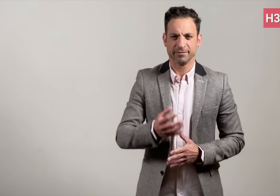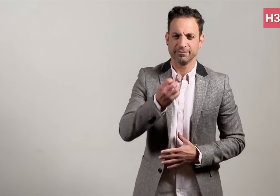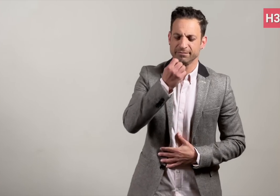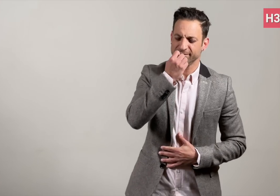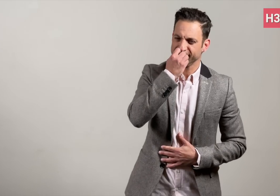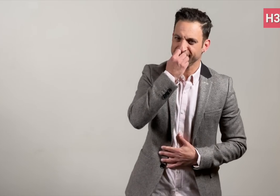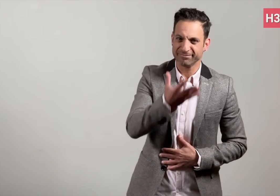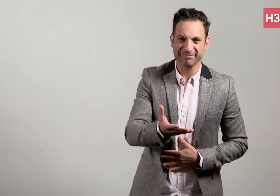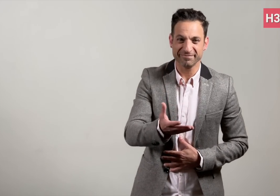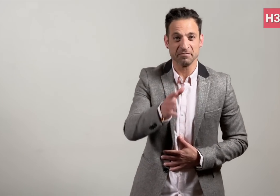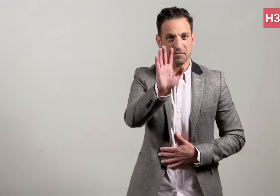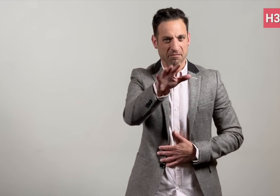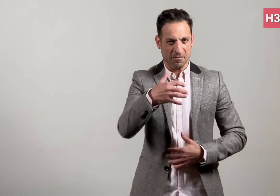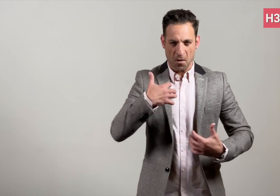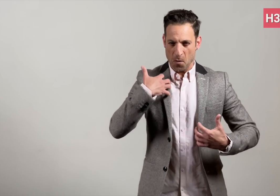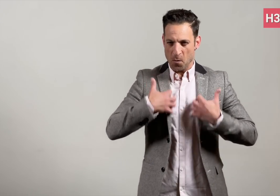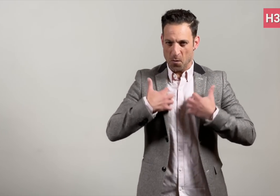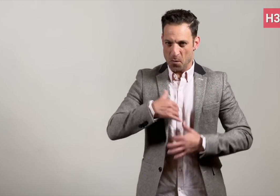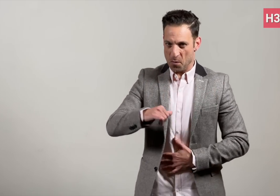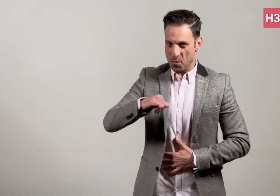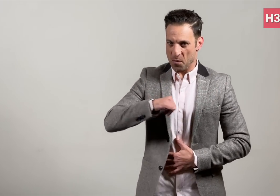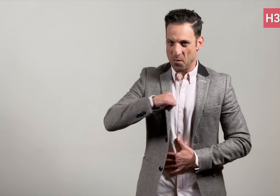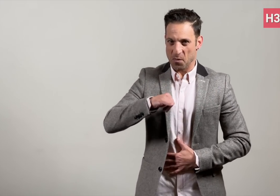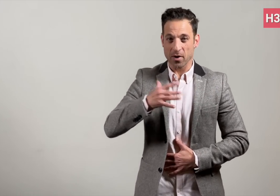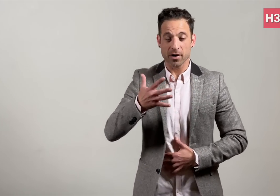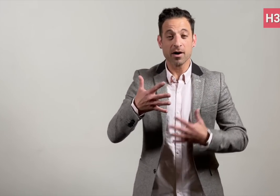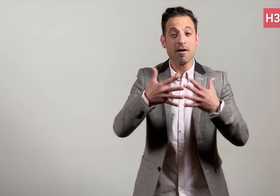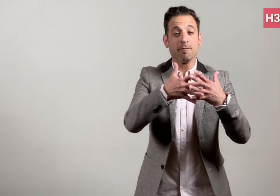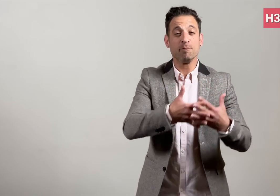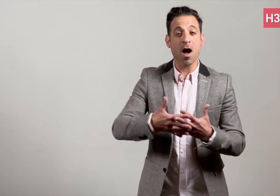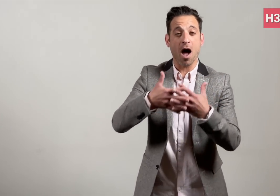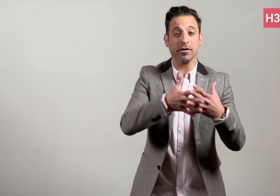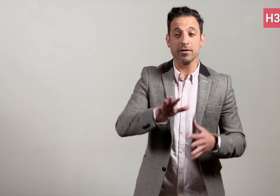Fascinating! Now I’ve very interesting news to share with you.